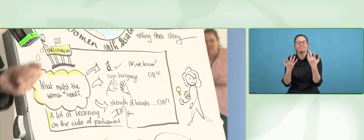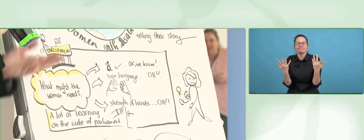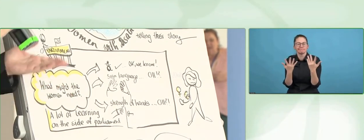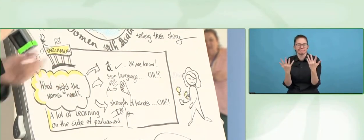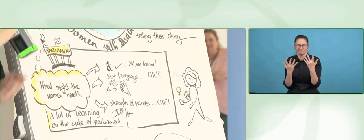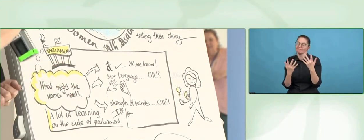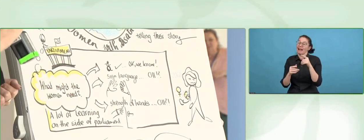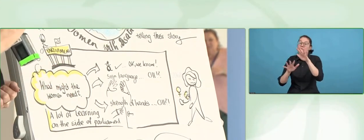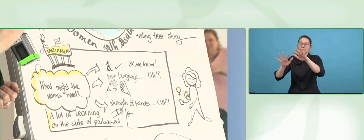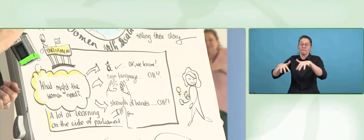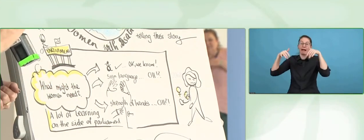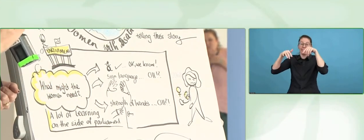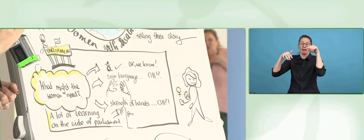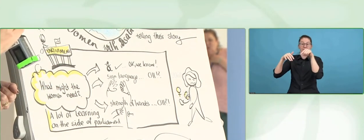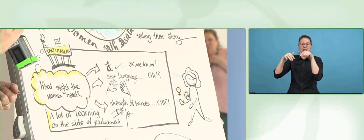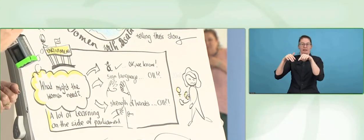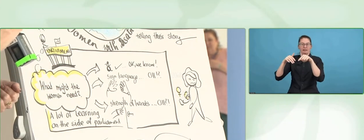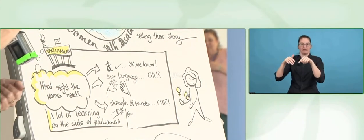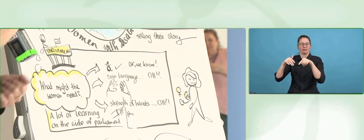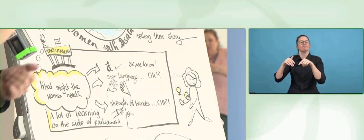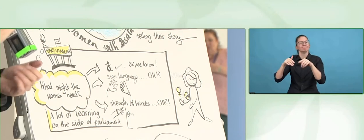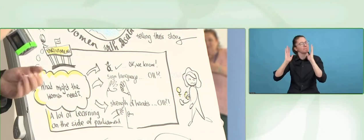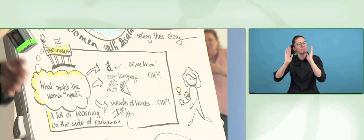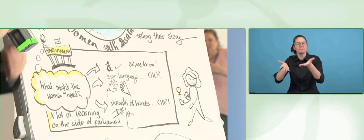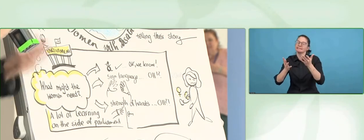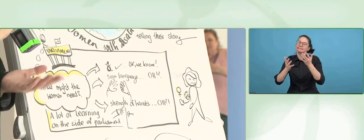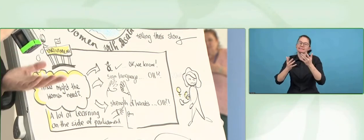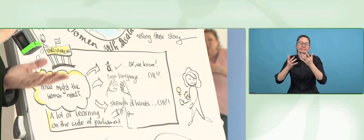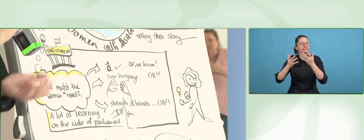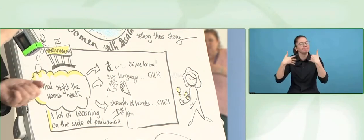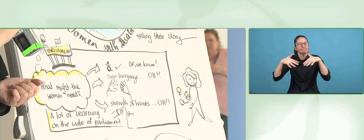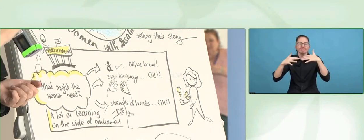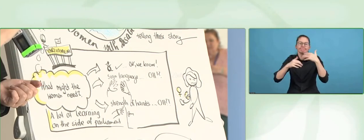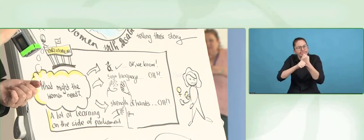And then Katrin, you shared with us they had to change the polling